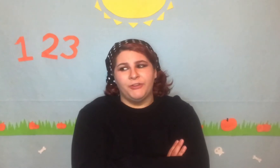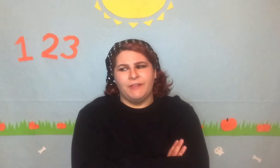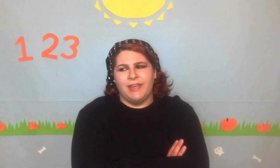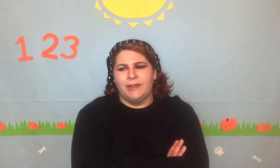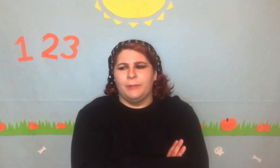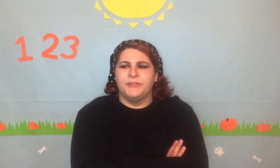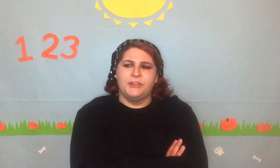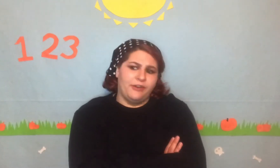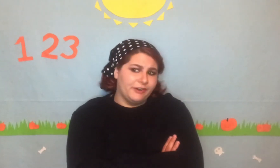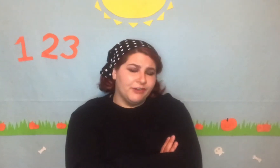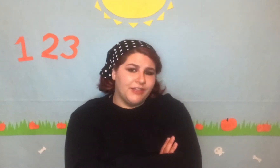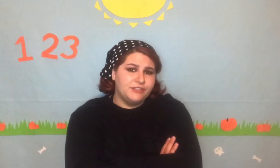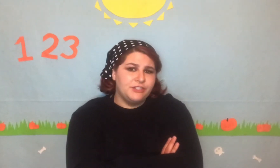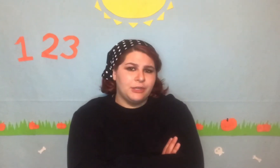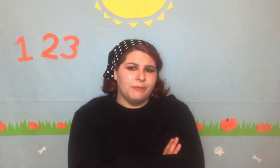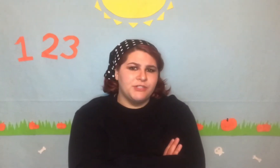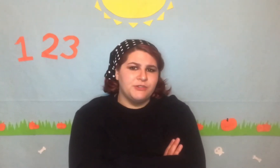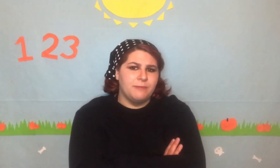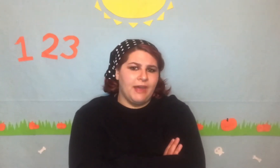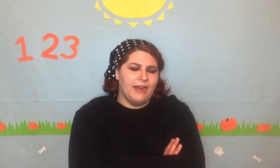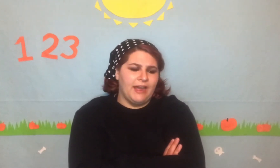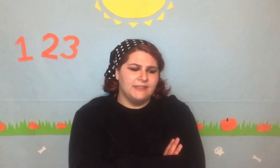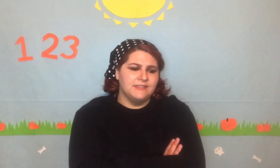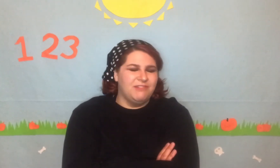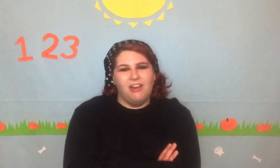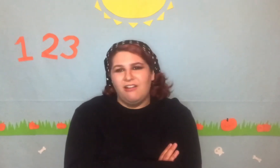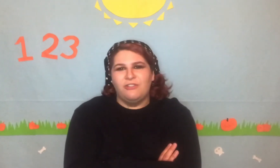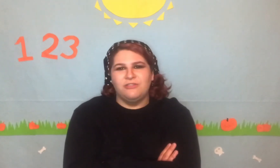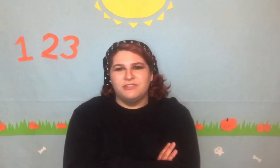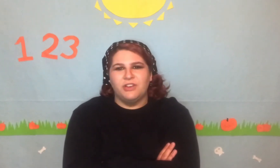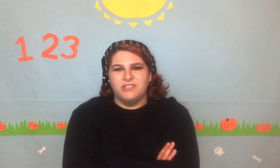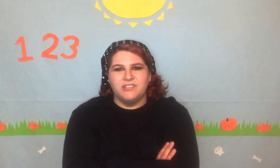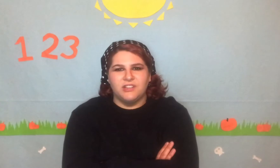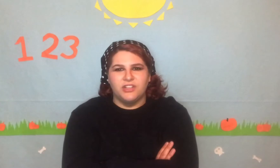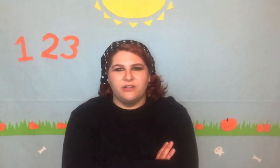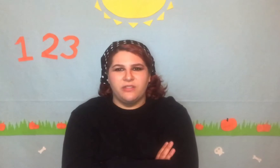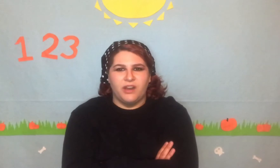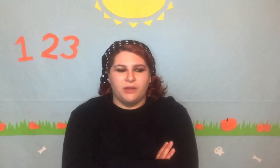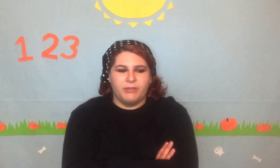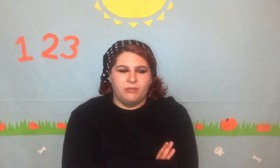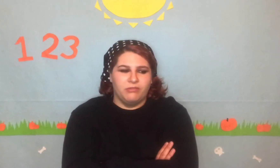they had like a platonic relationship and she's a badass. No Tony Stark should go to therapy before